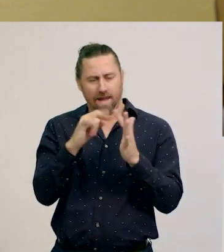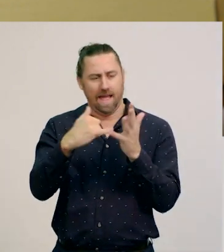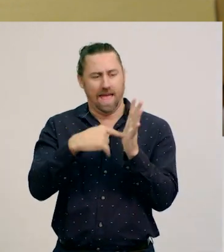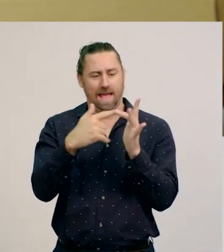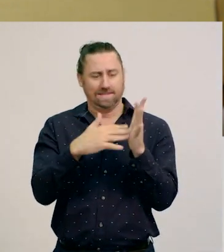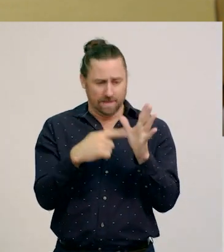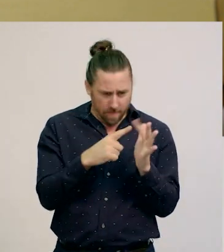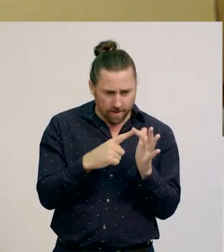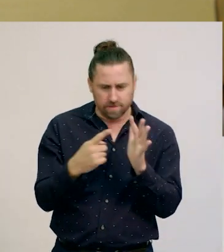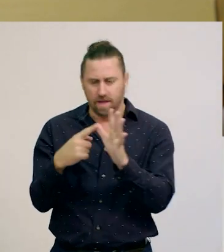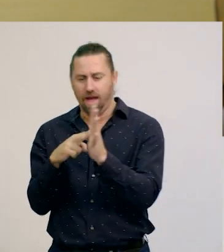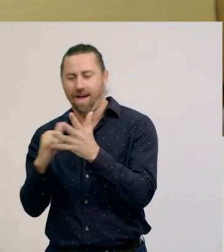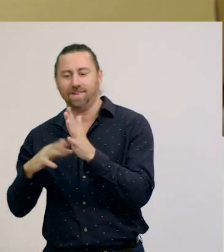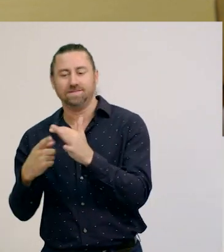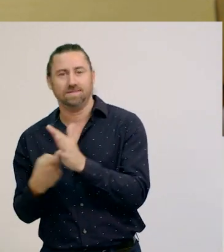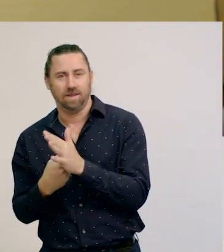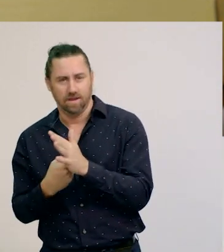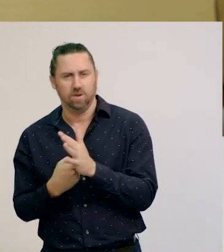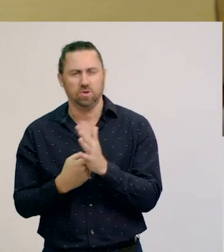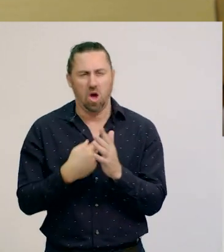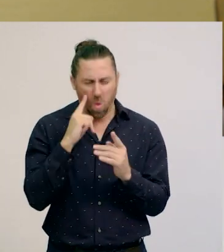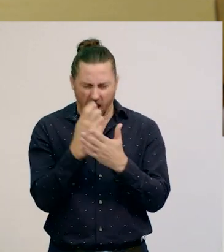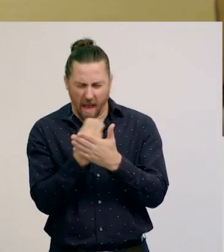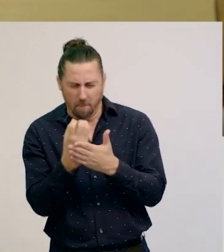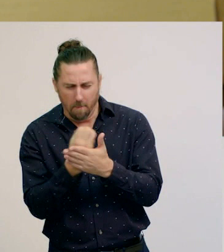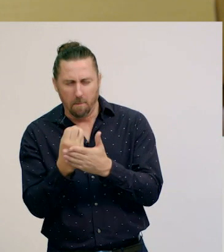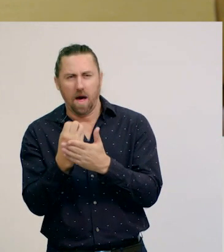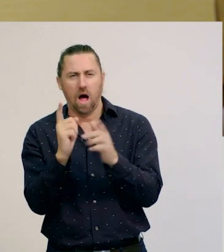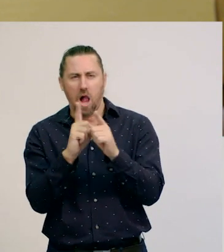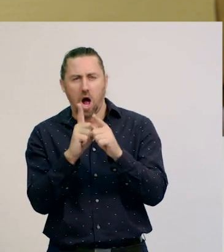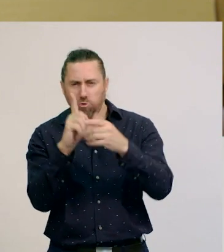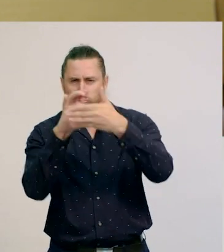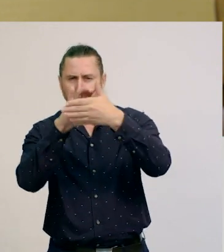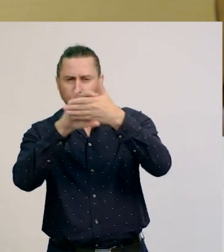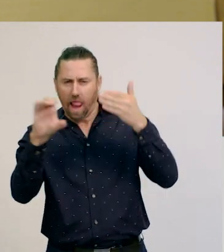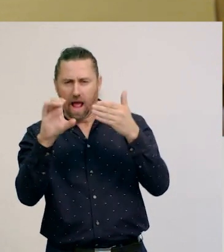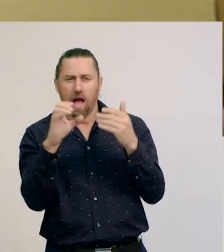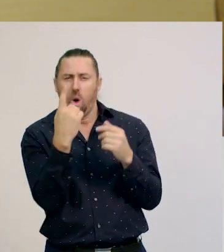It’s easiest to round to a convenient number, such as the nearest whole dollar.